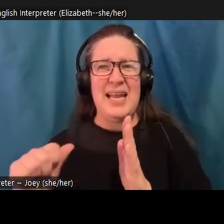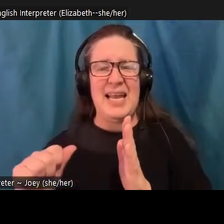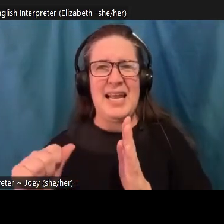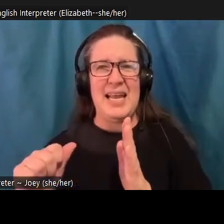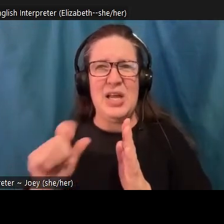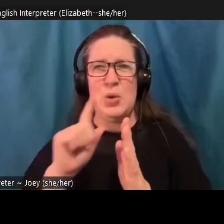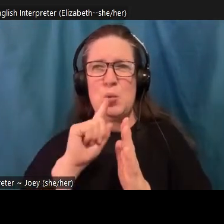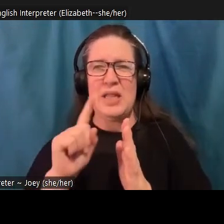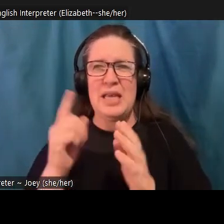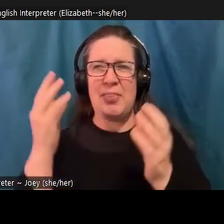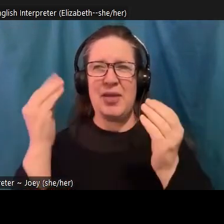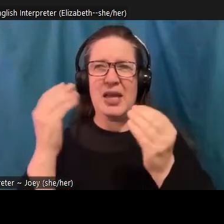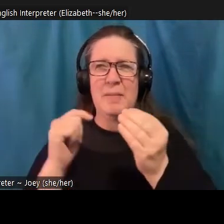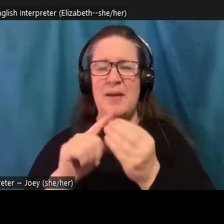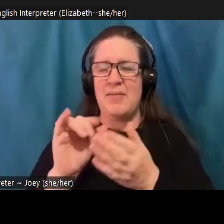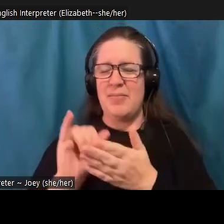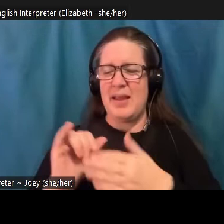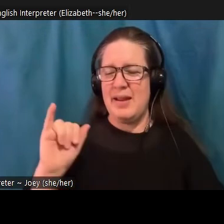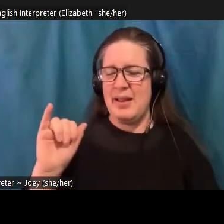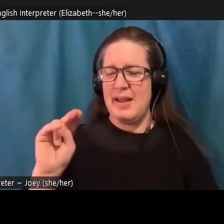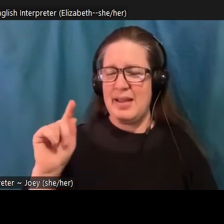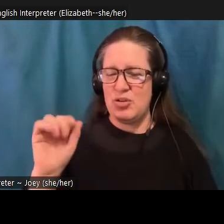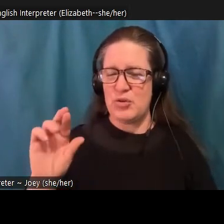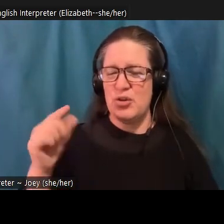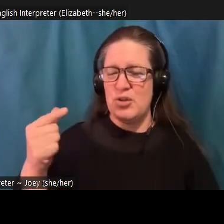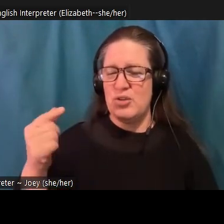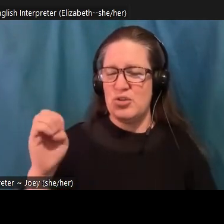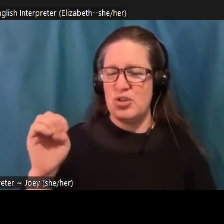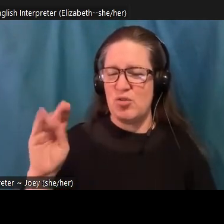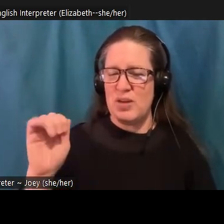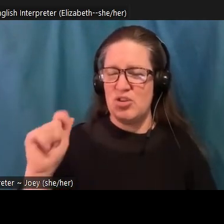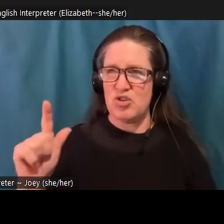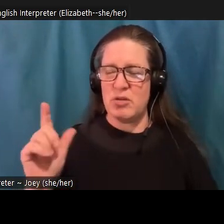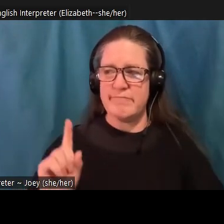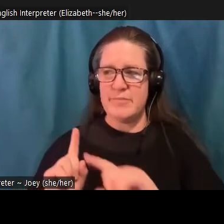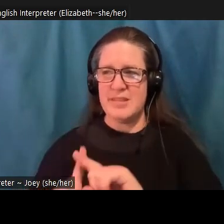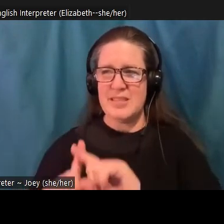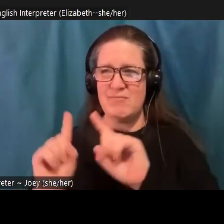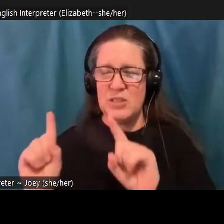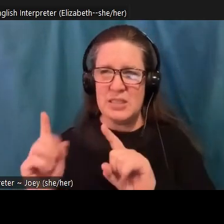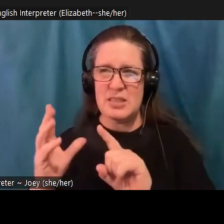intergenerational dynamic, although there is a book, yes,